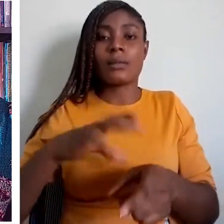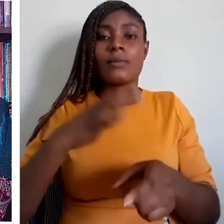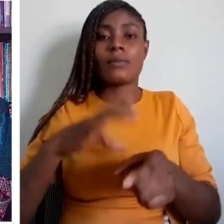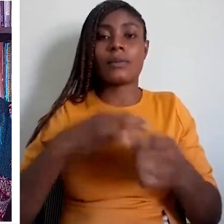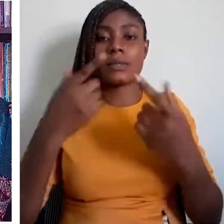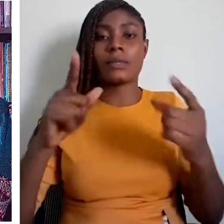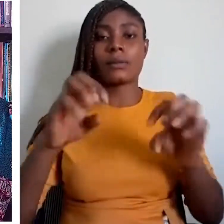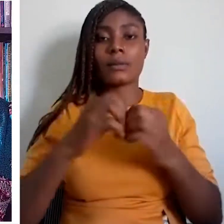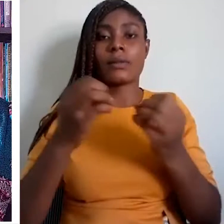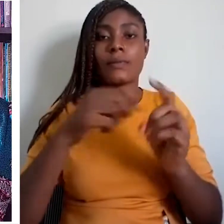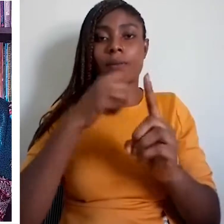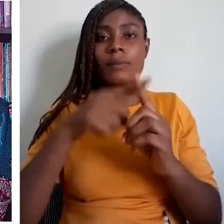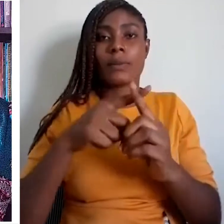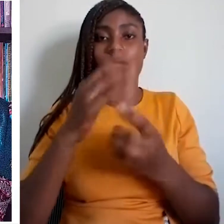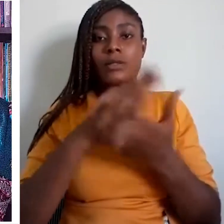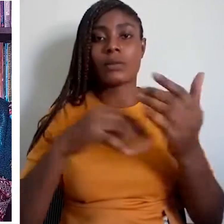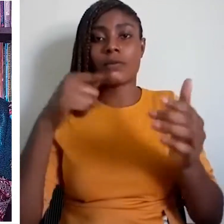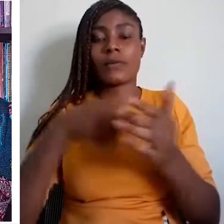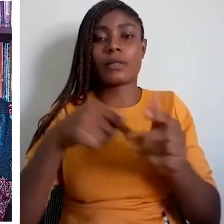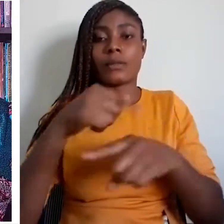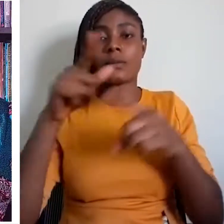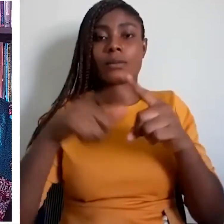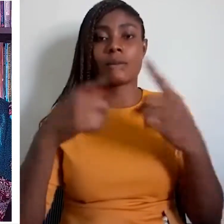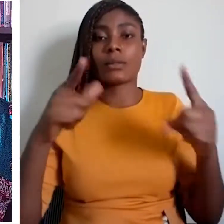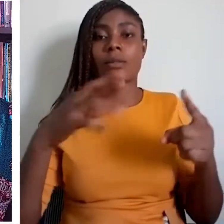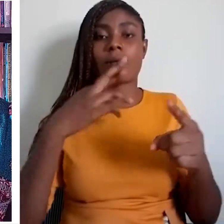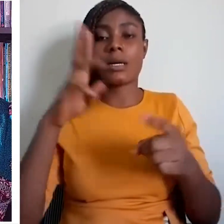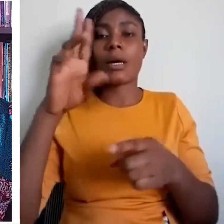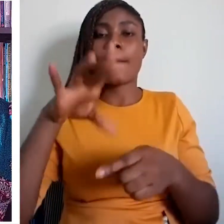And they constitute our primary focus here.